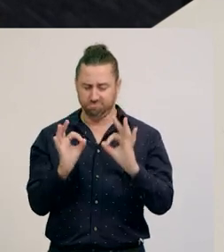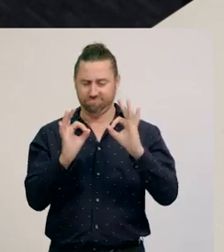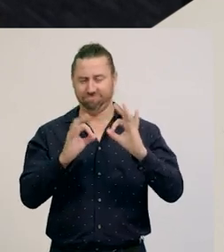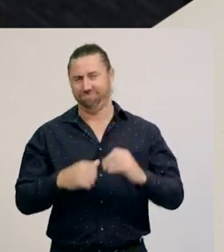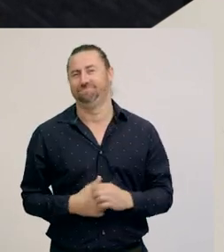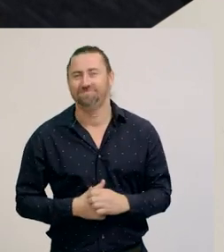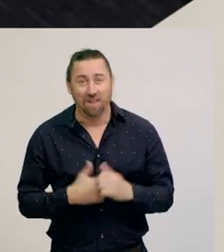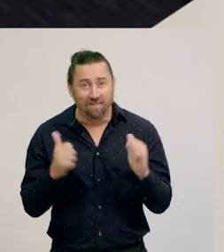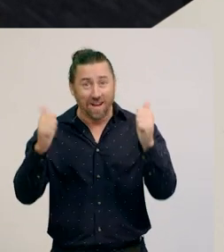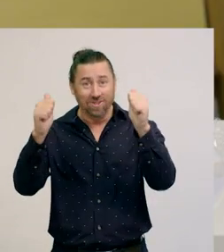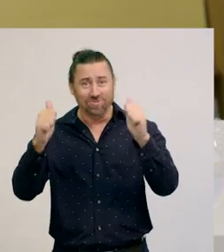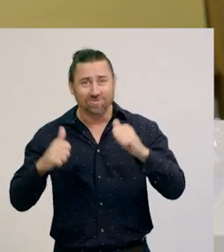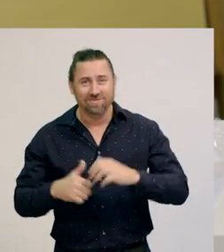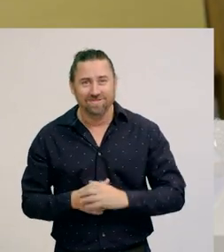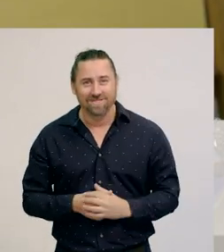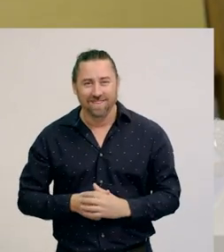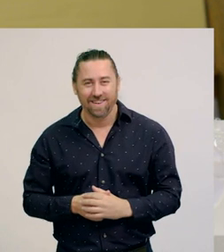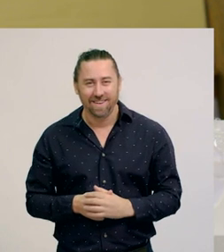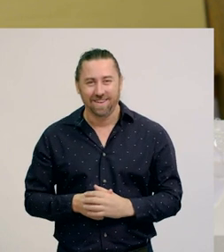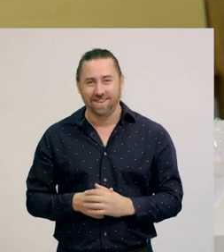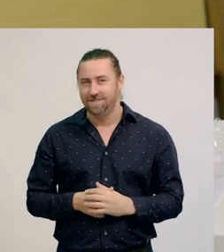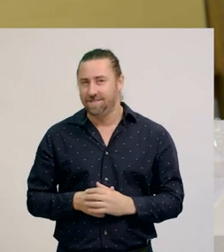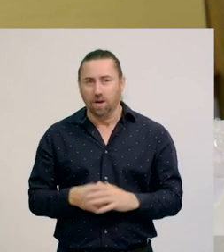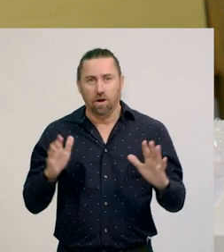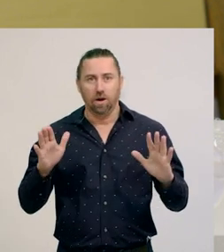There, all done.